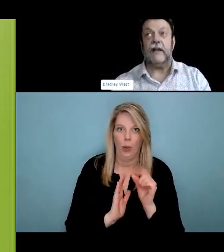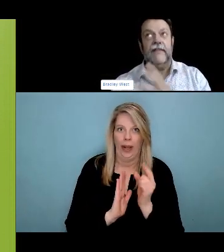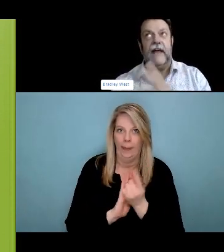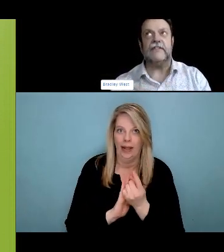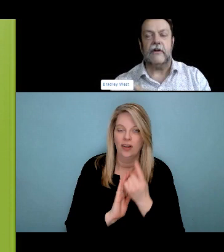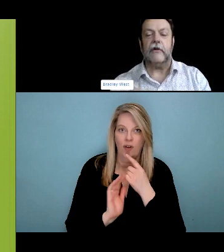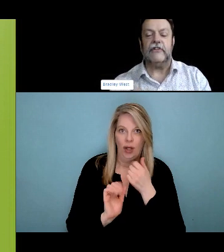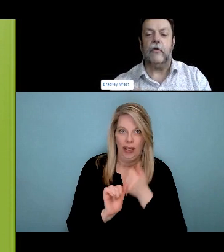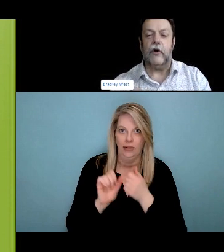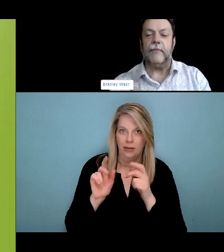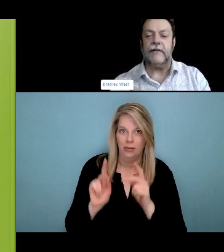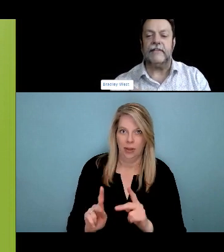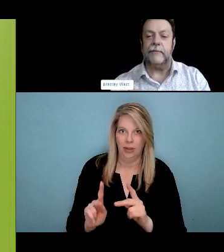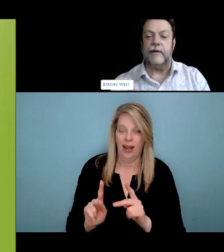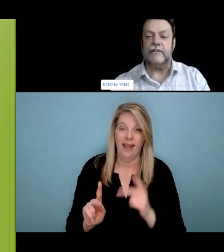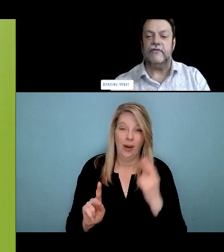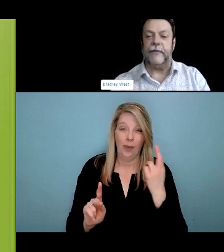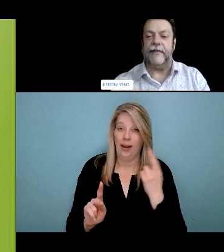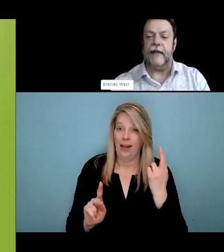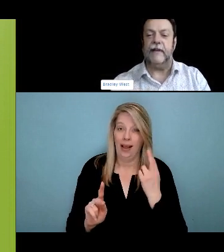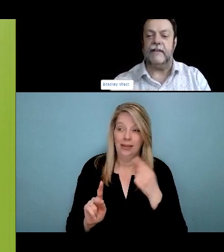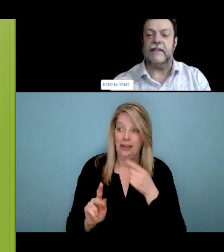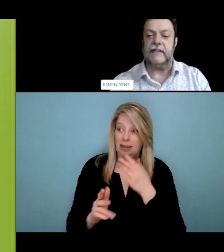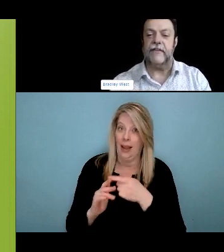to harm reduction, look at how that relates to outcomes for some of our relatives.